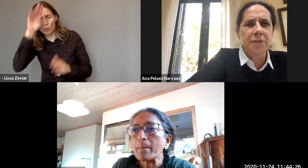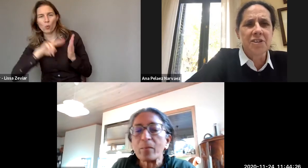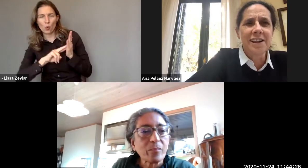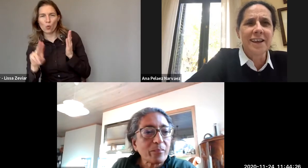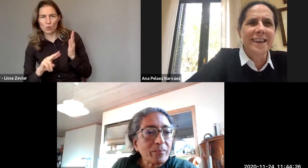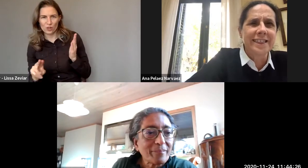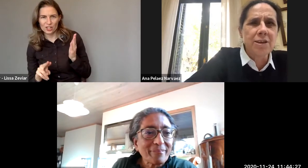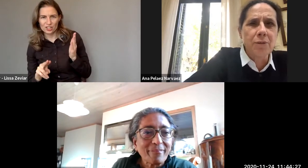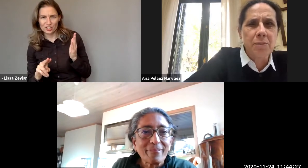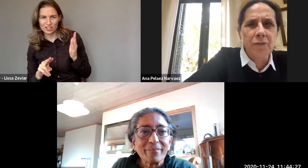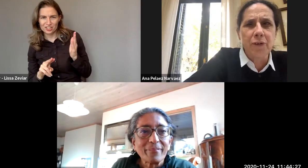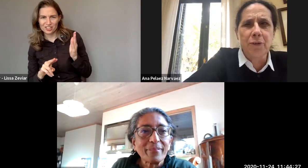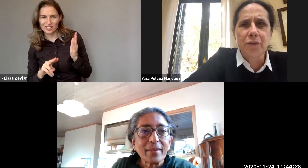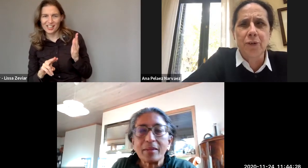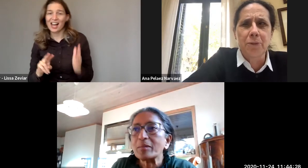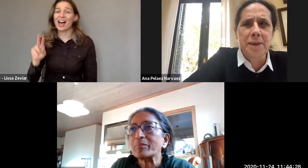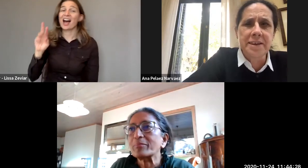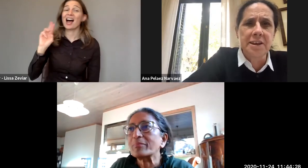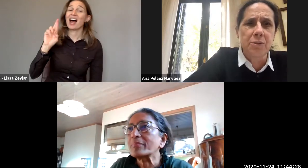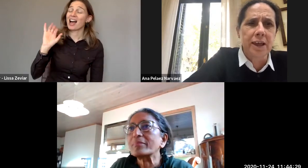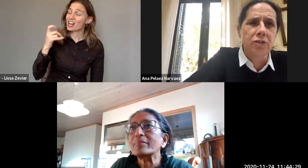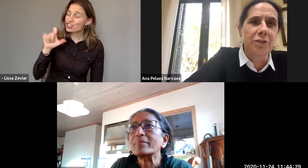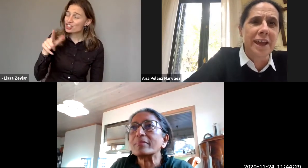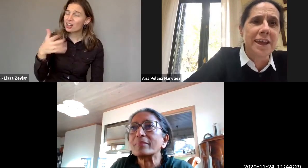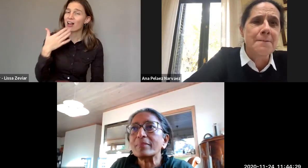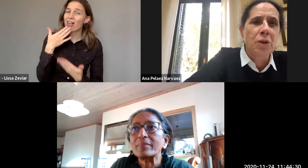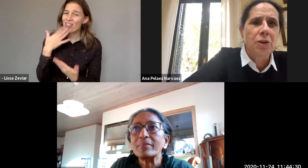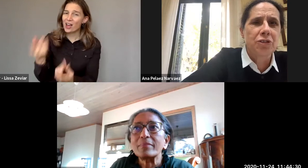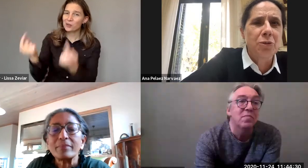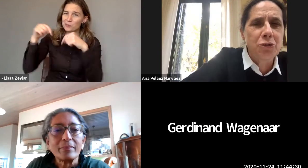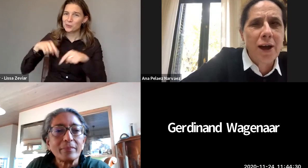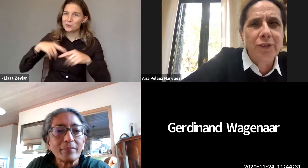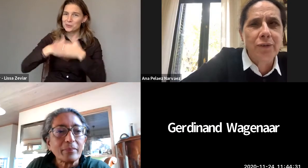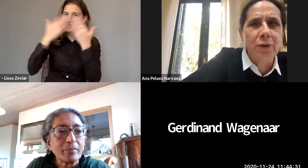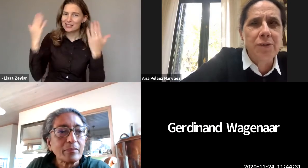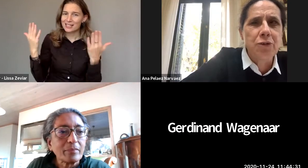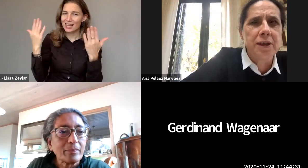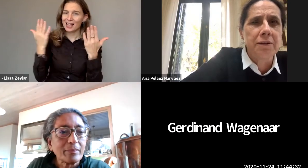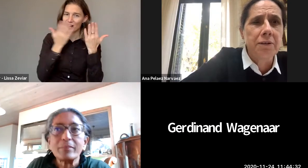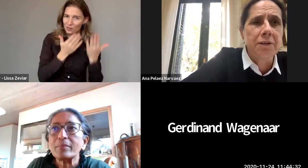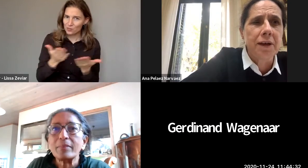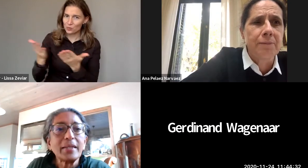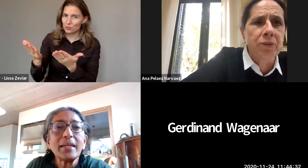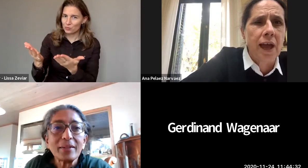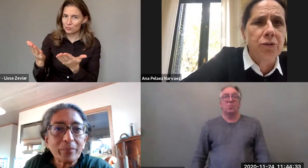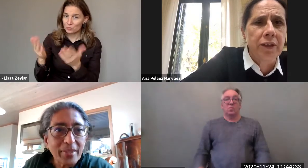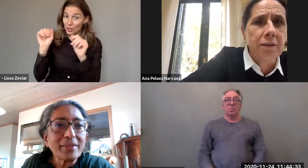Rachel, thanks you very much for being here today. You have the floor. Are you there?